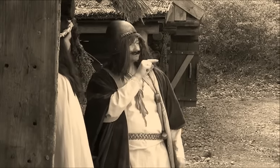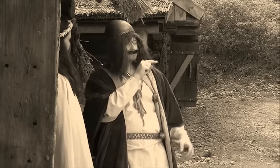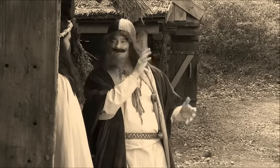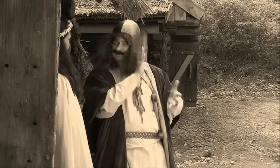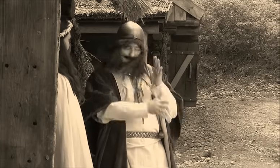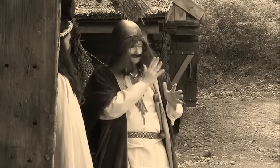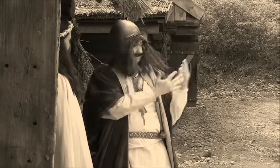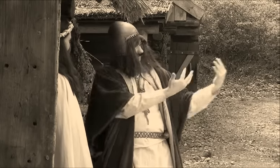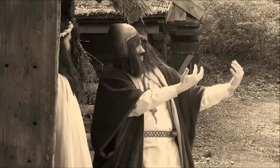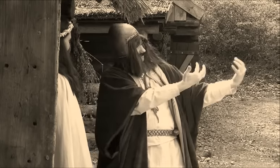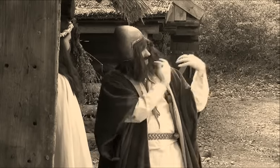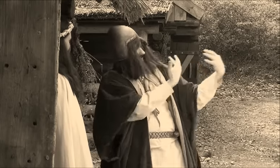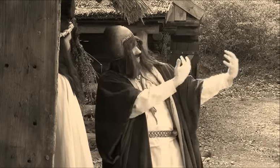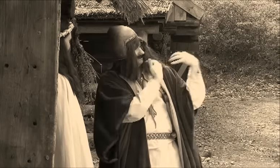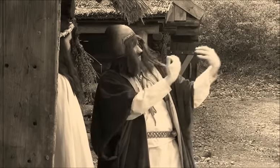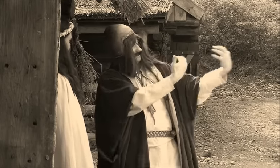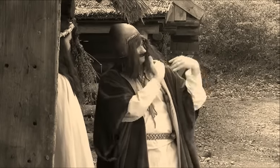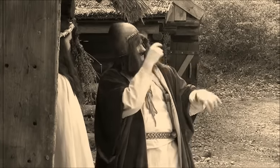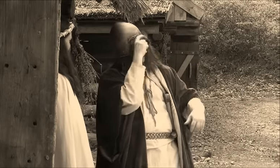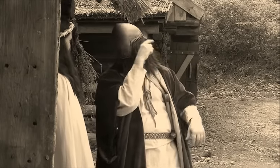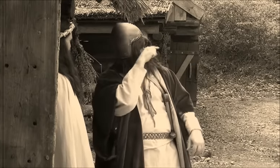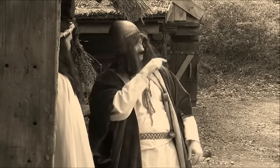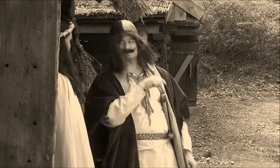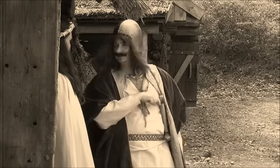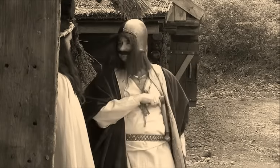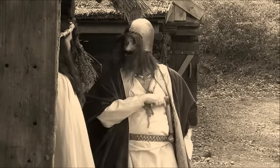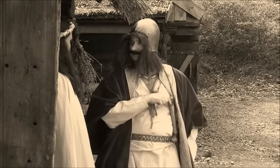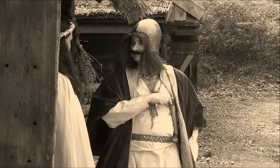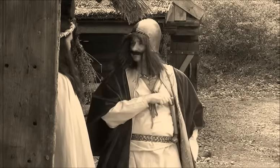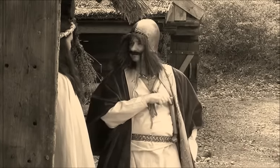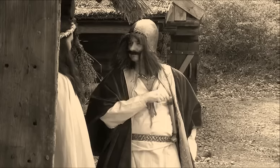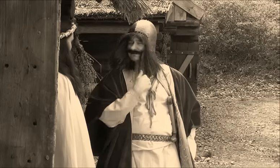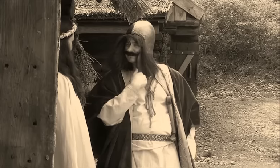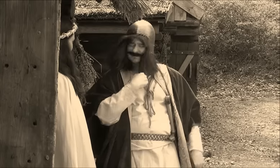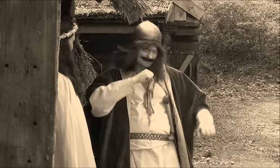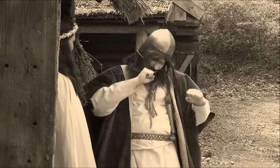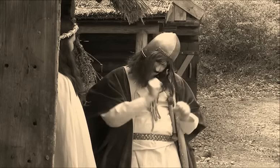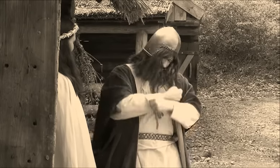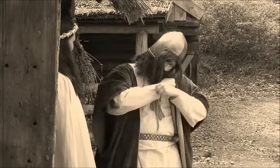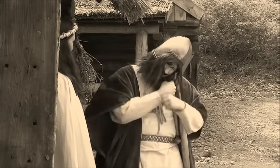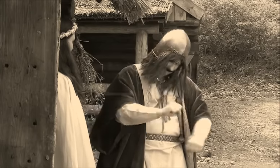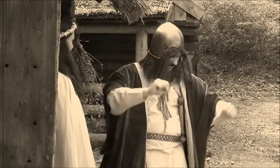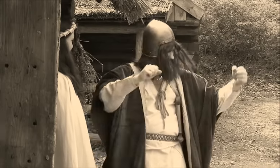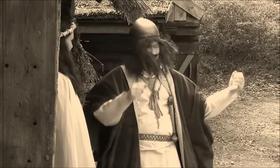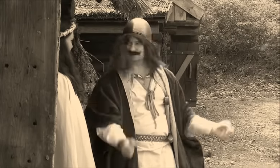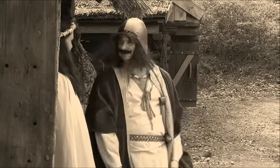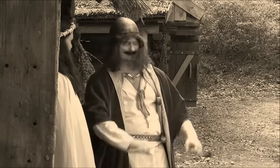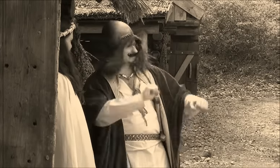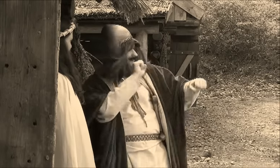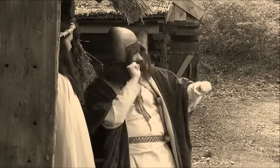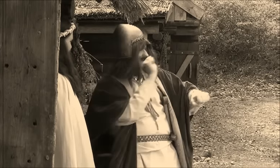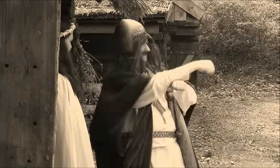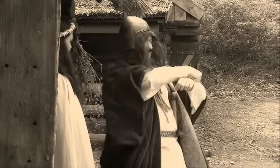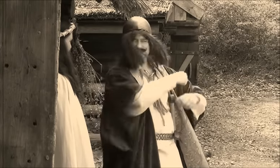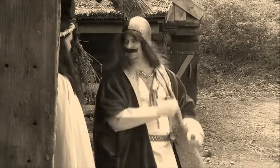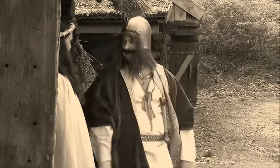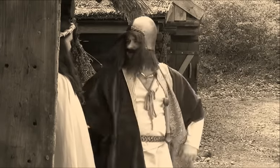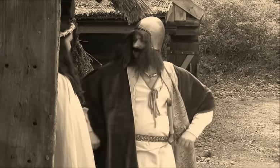have fought the Germans for years but I cannot overcome them.